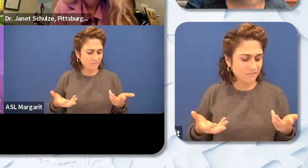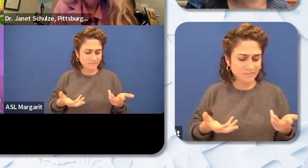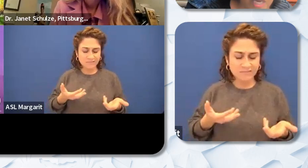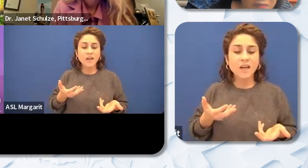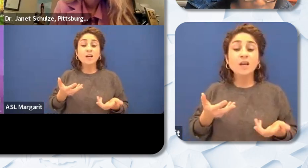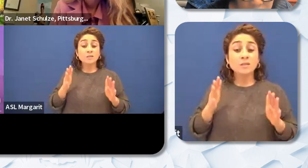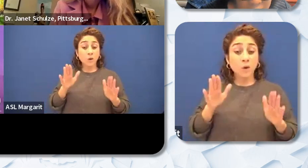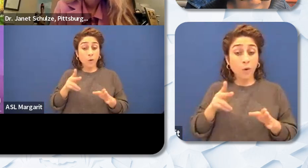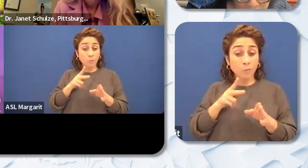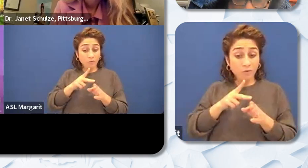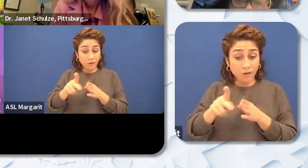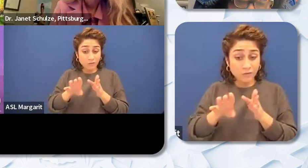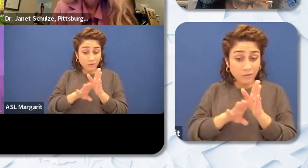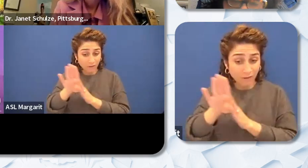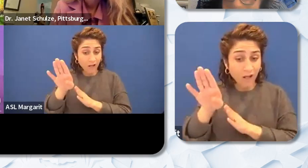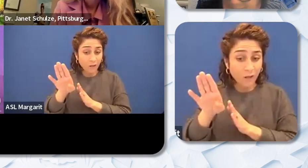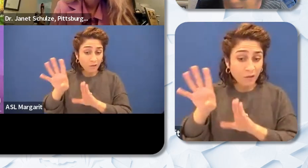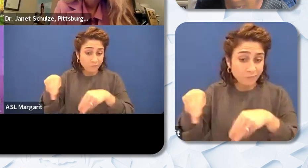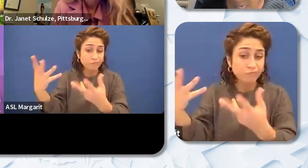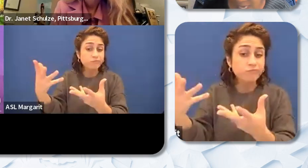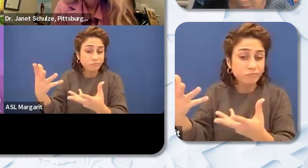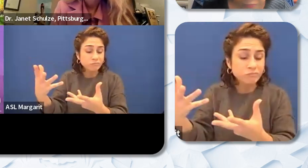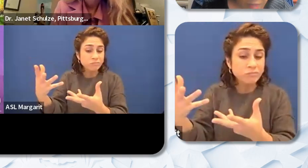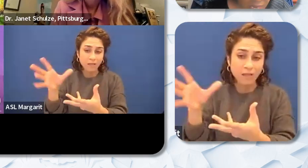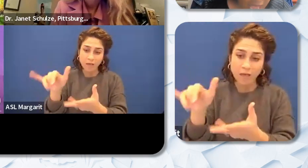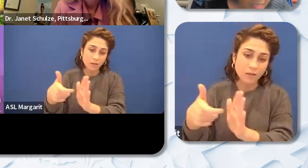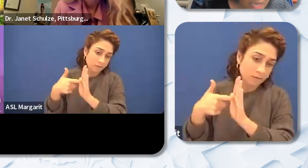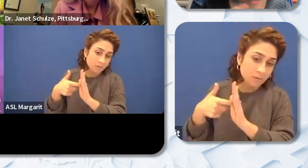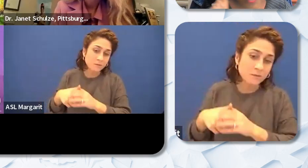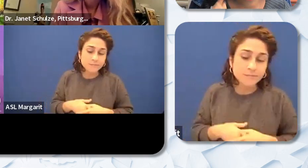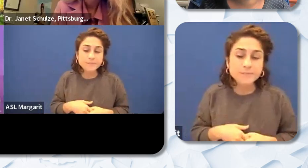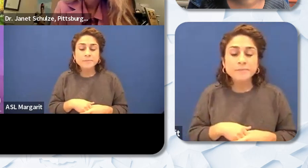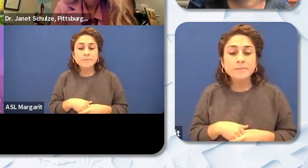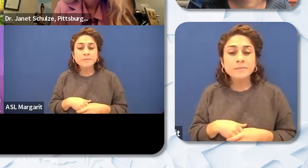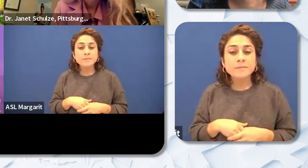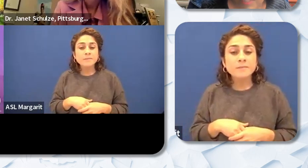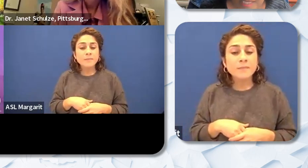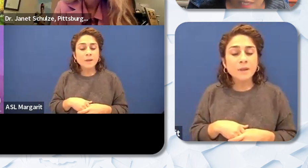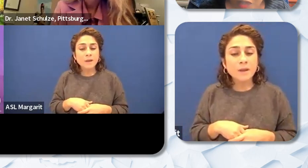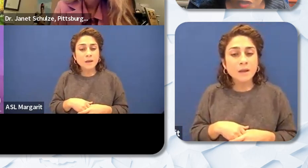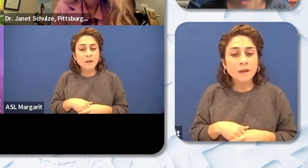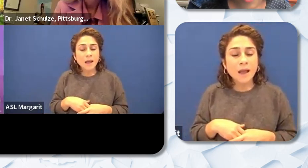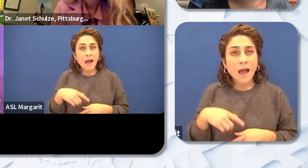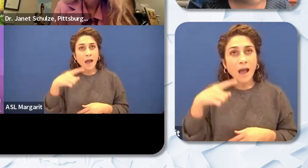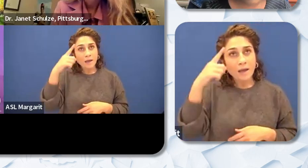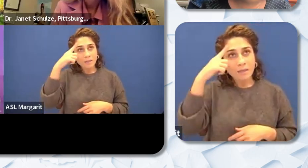professional development that they need. I think it was during the presentation we talked about